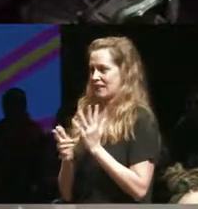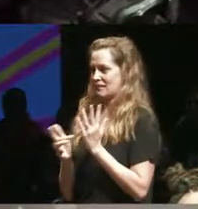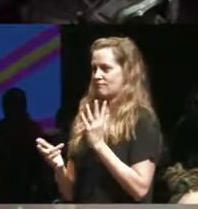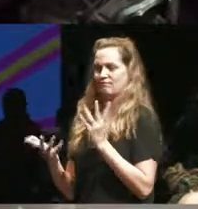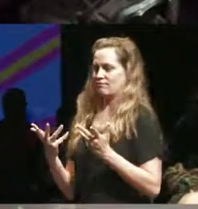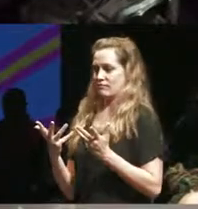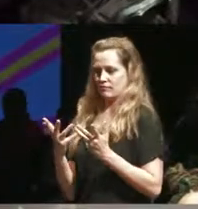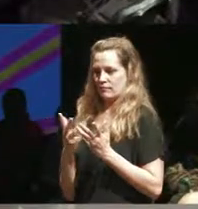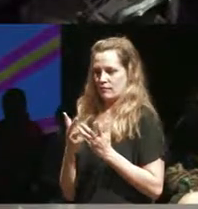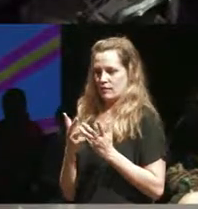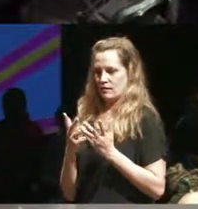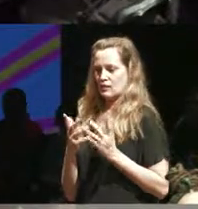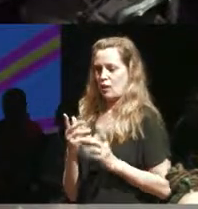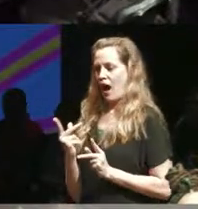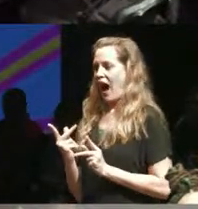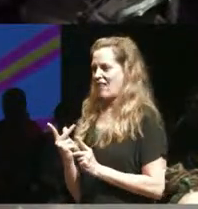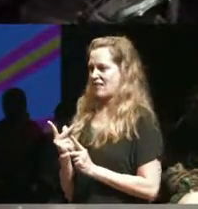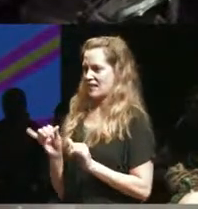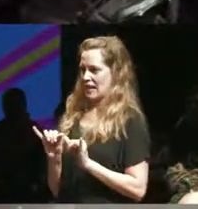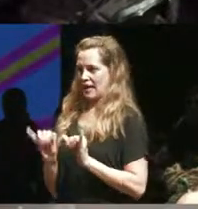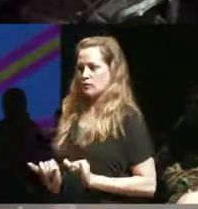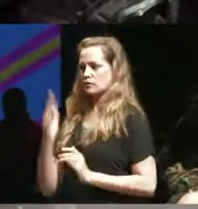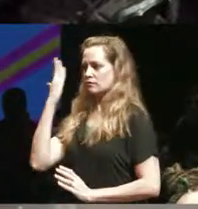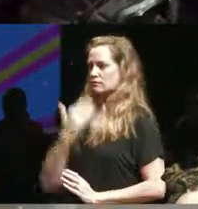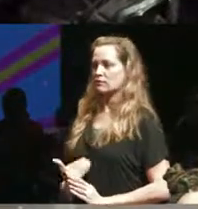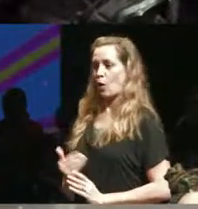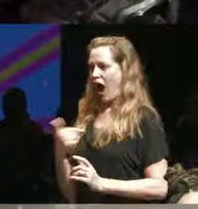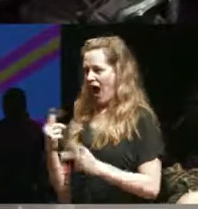how to look asymmetrical onstage but I've had to